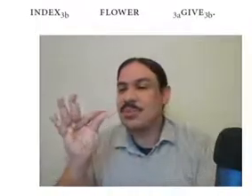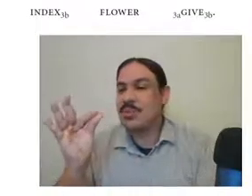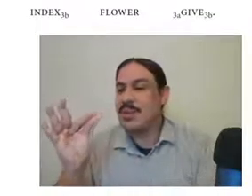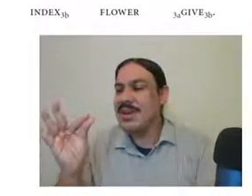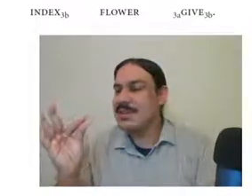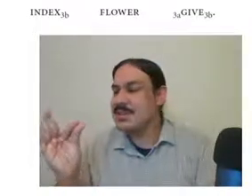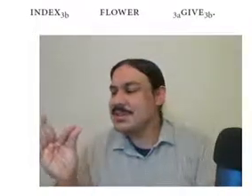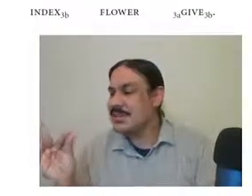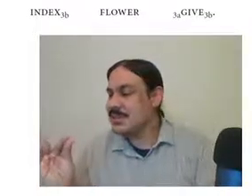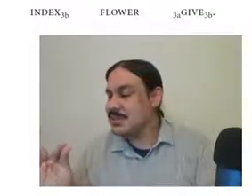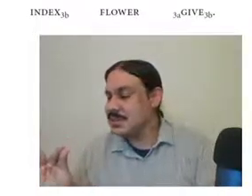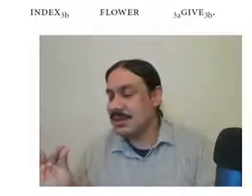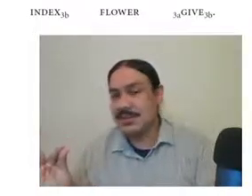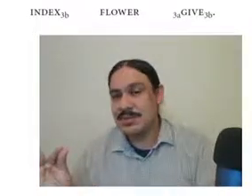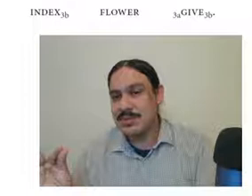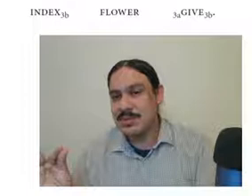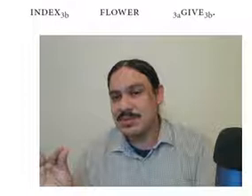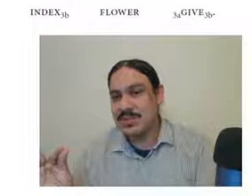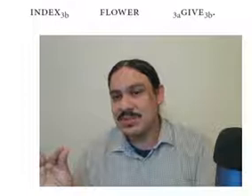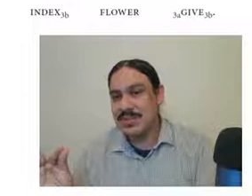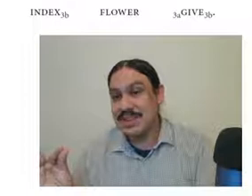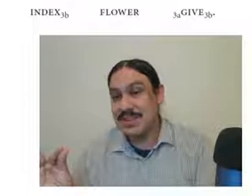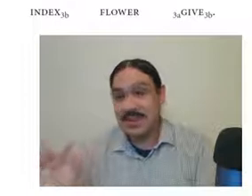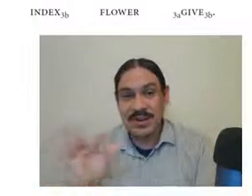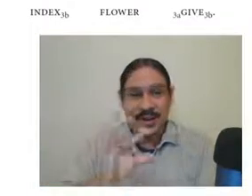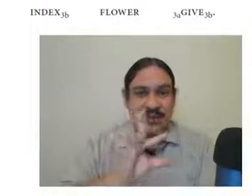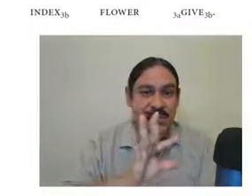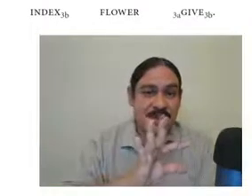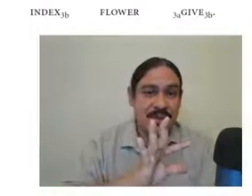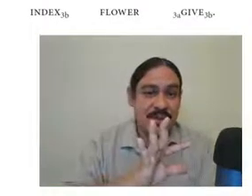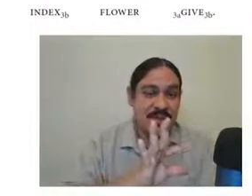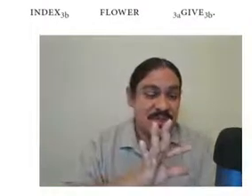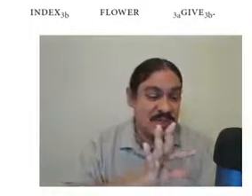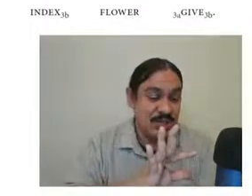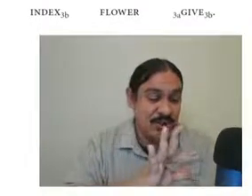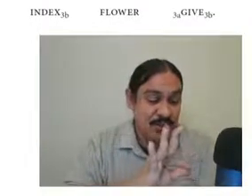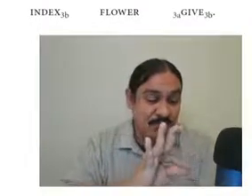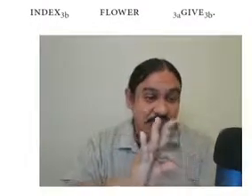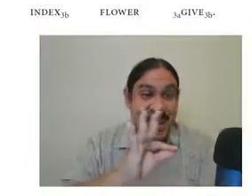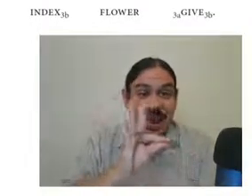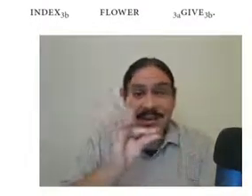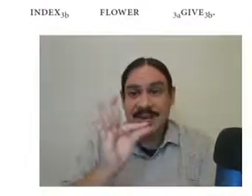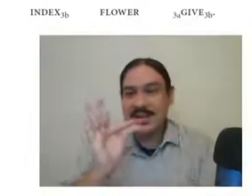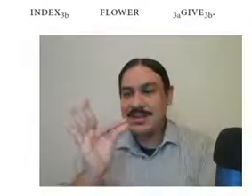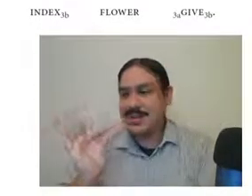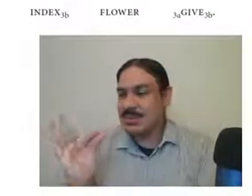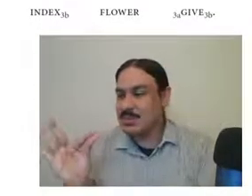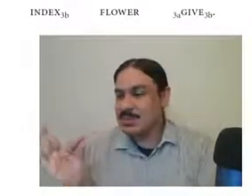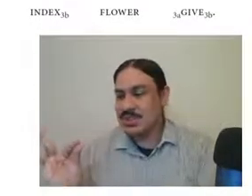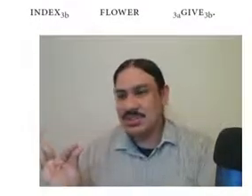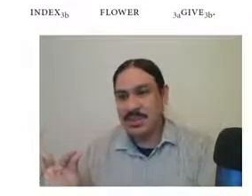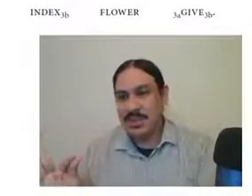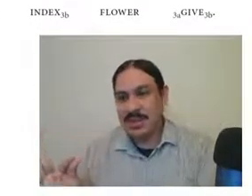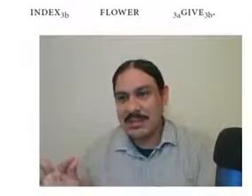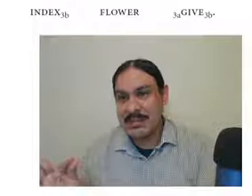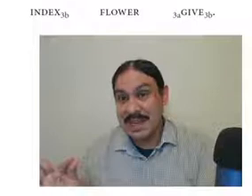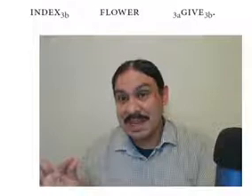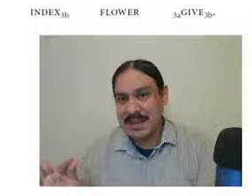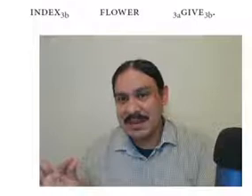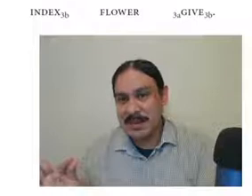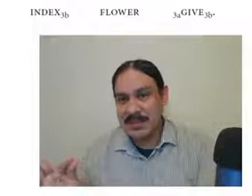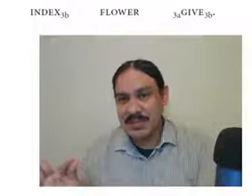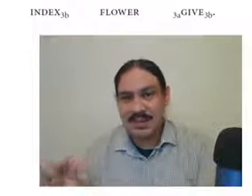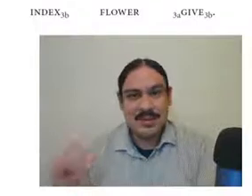who gives to the position of the giver